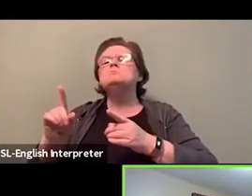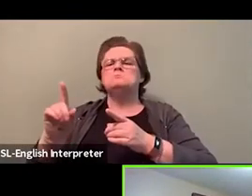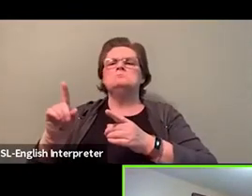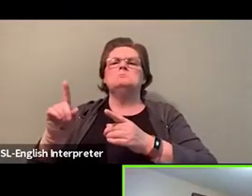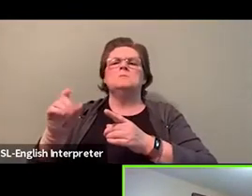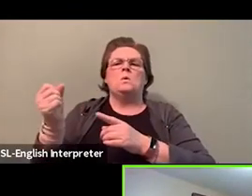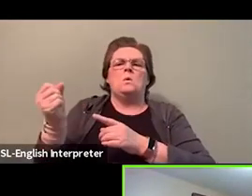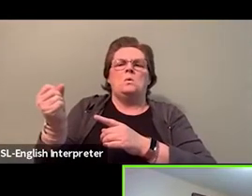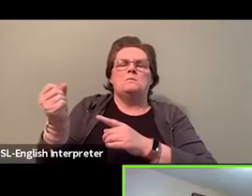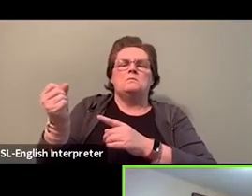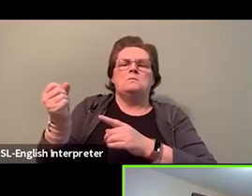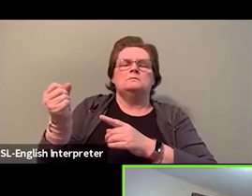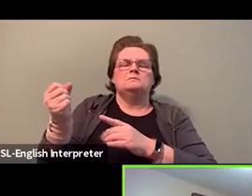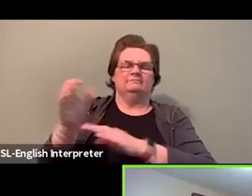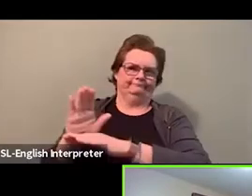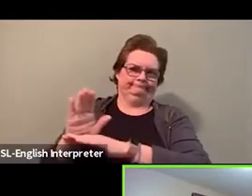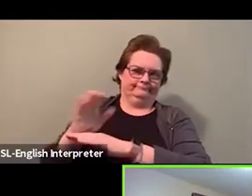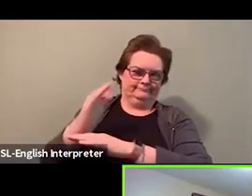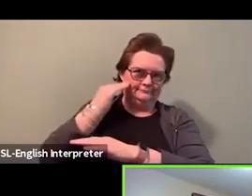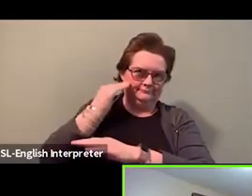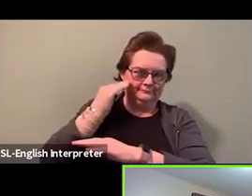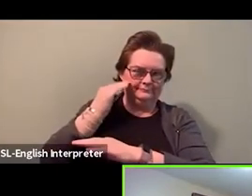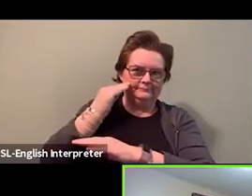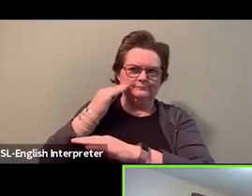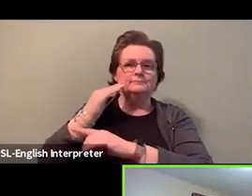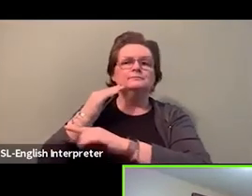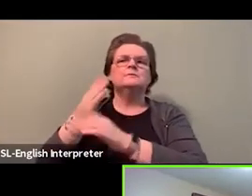and get some of your questions answered.